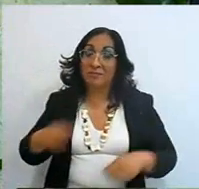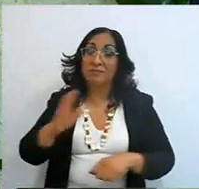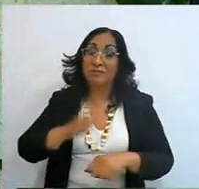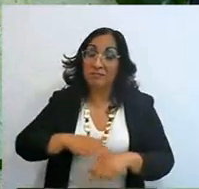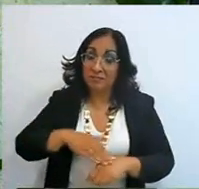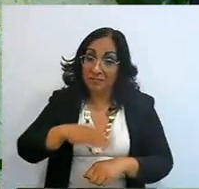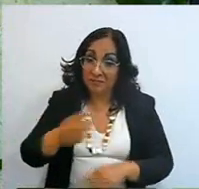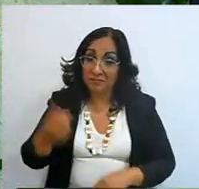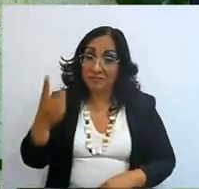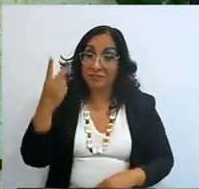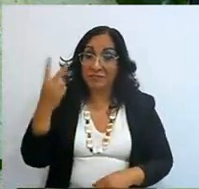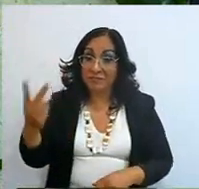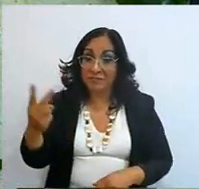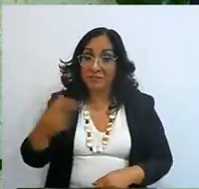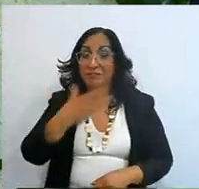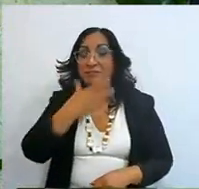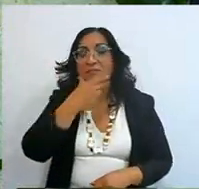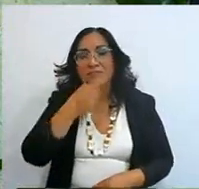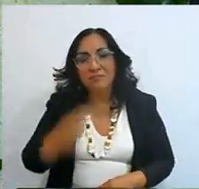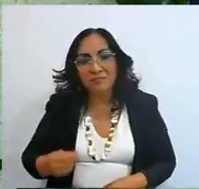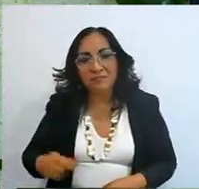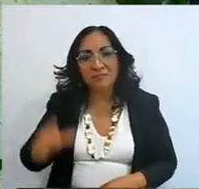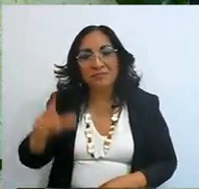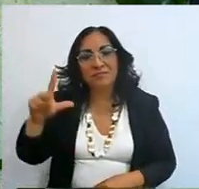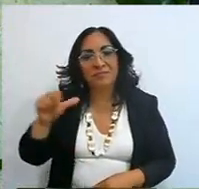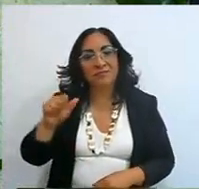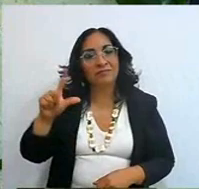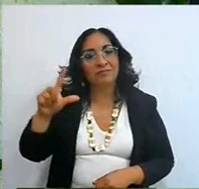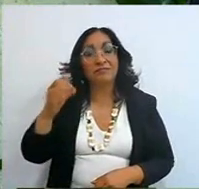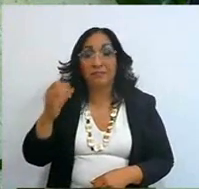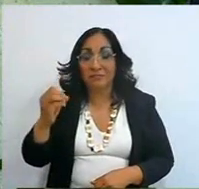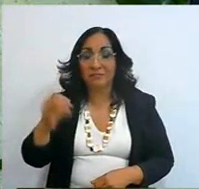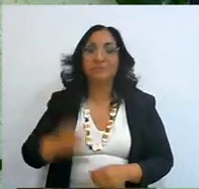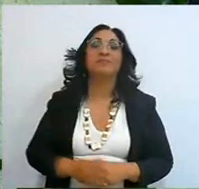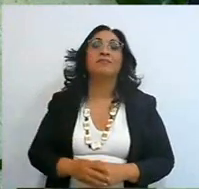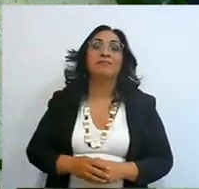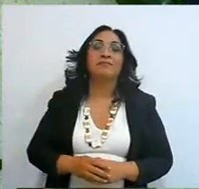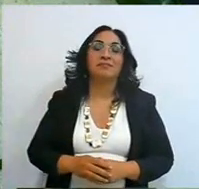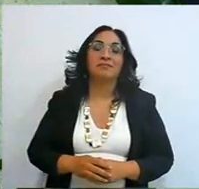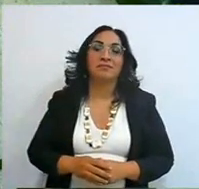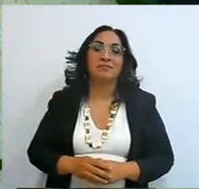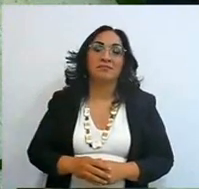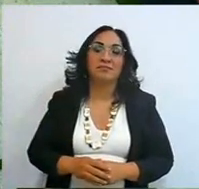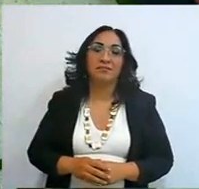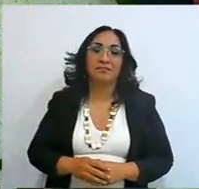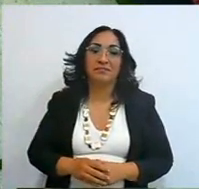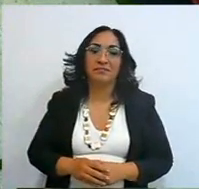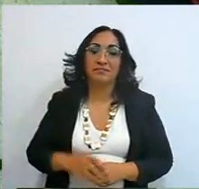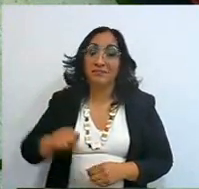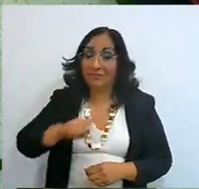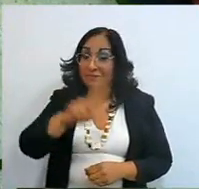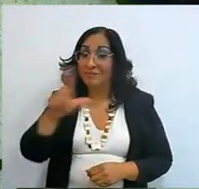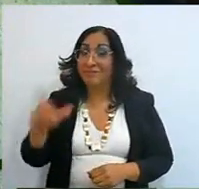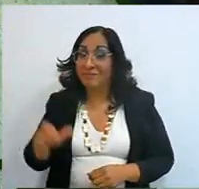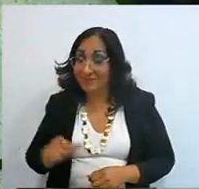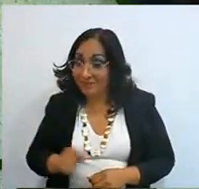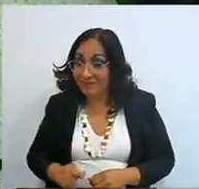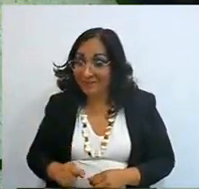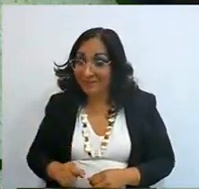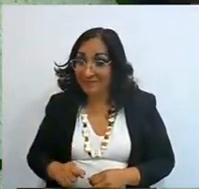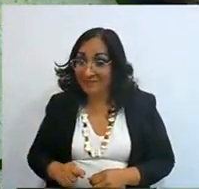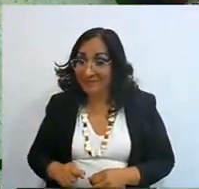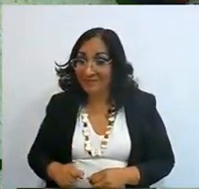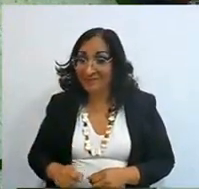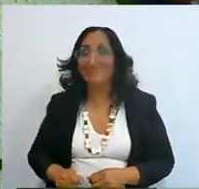the boys we have had, Lalo, who has been a faithful man to the Lord since he was 17 years old,